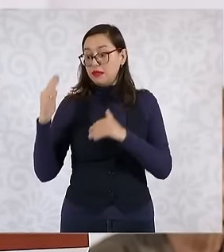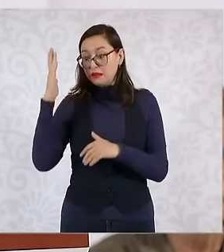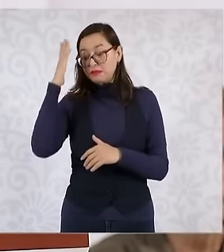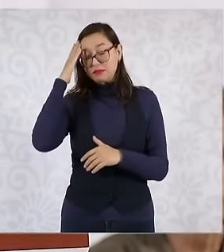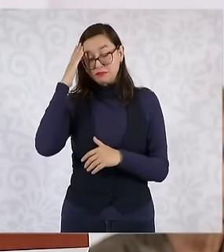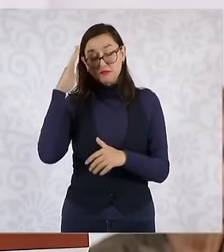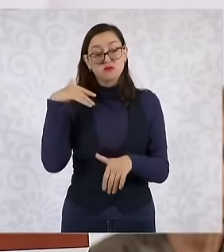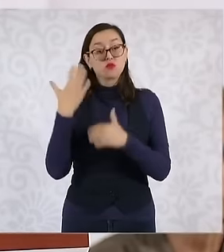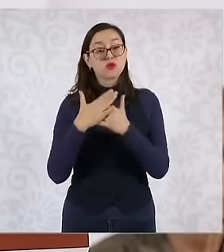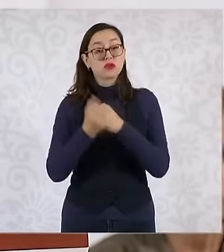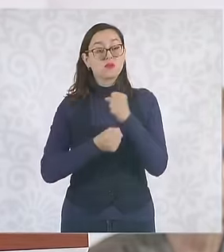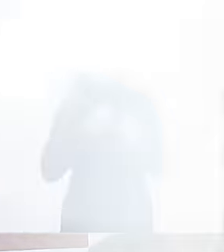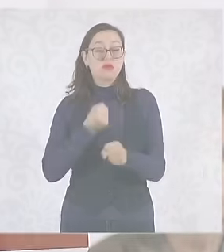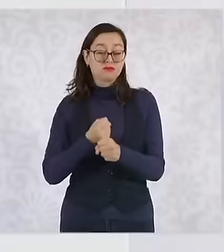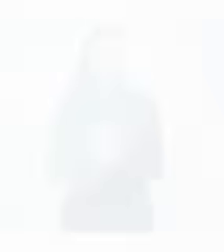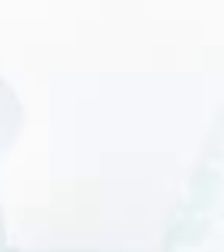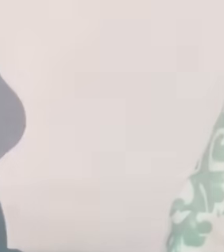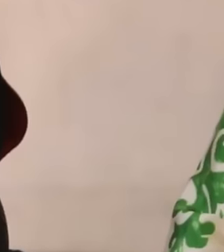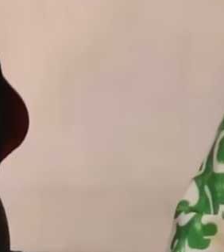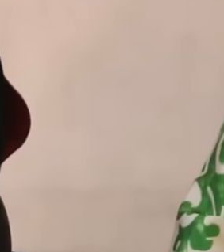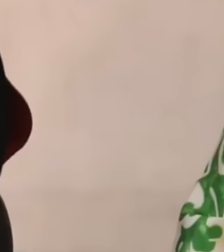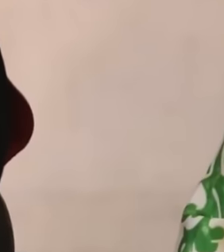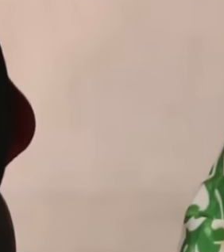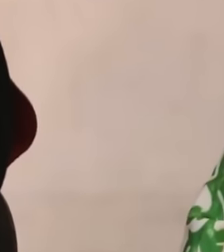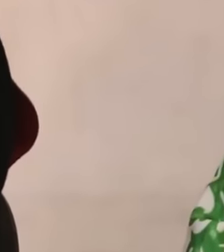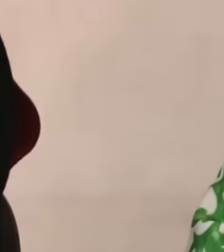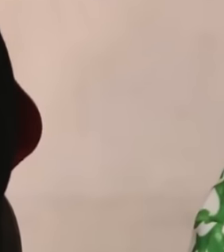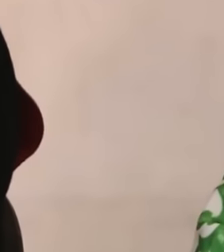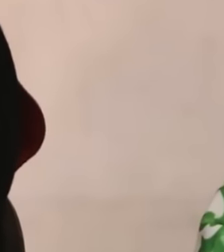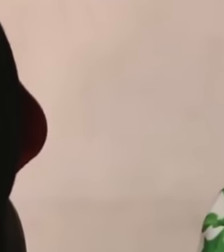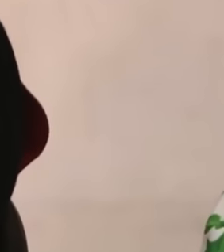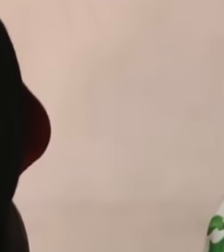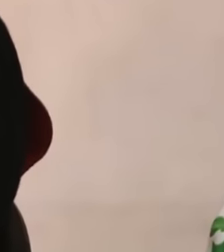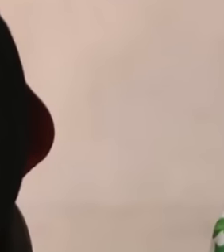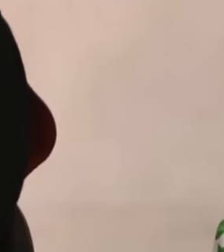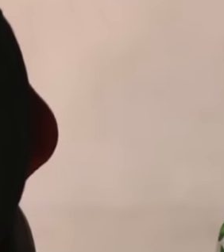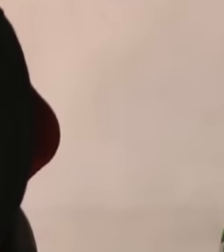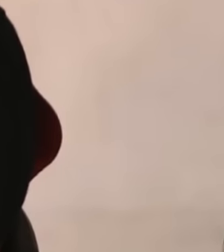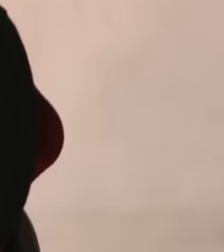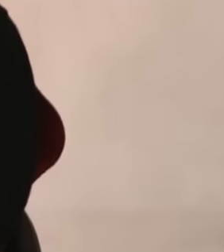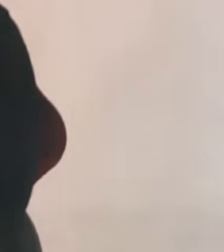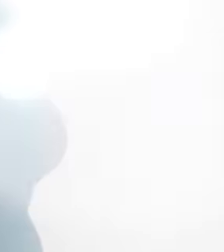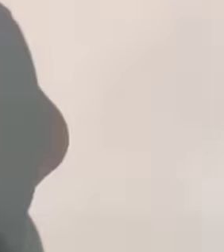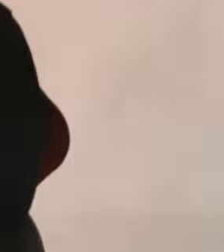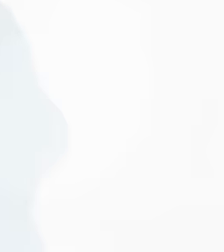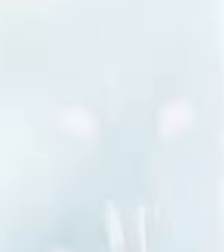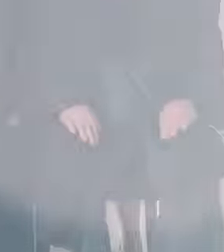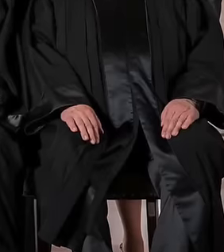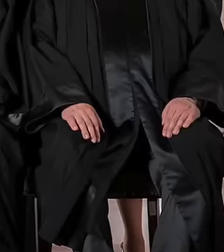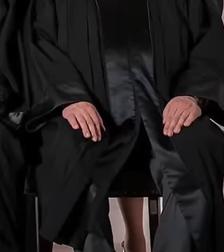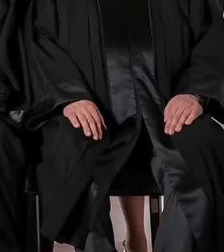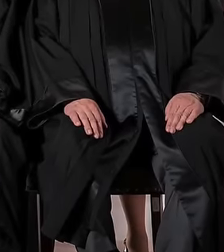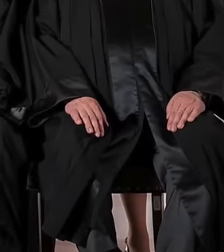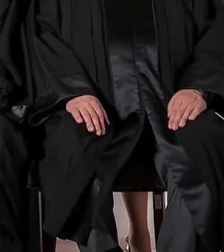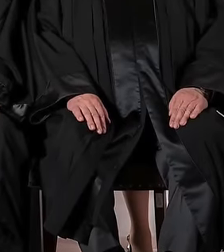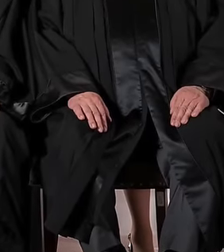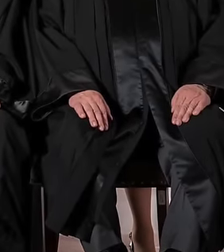of Mexico, the judiciary screams in the sky Since many of the judges, magistrates and